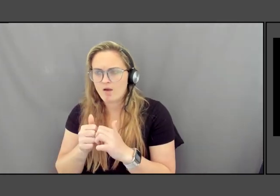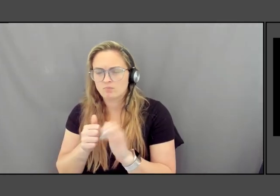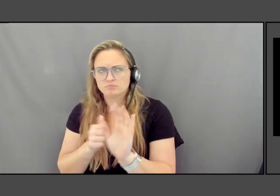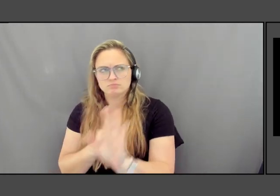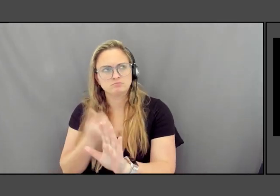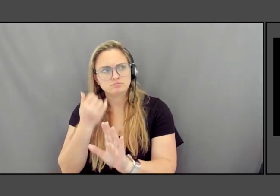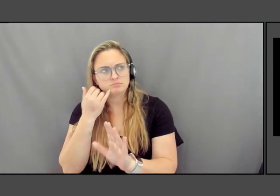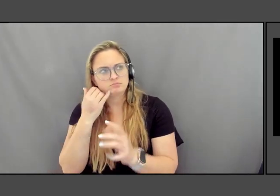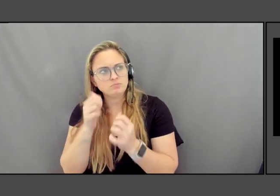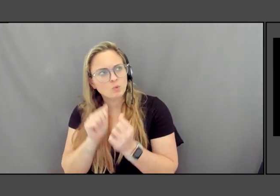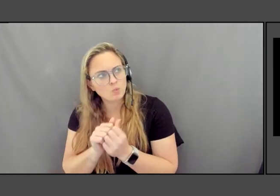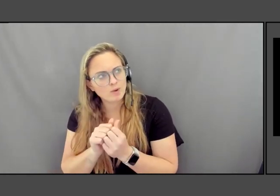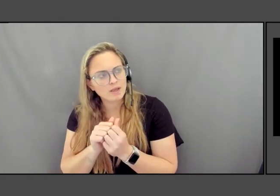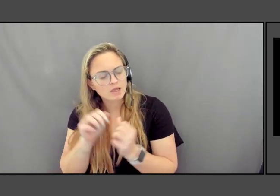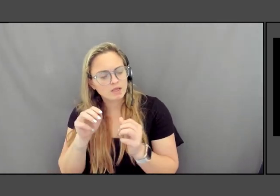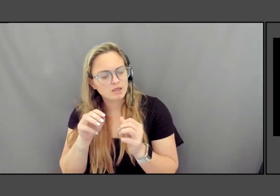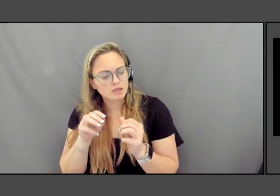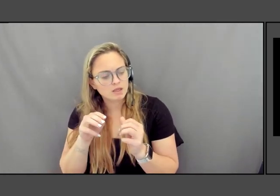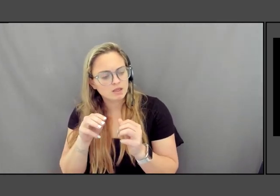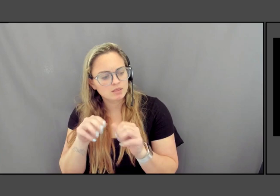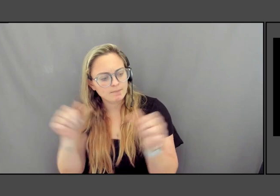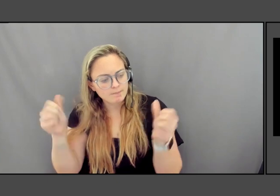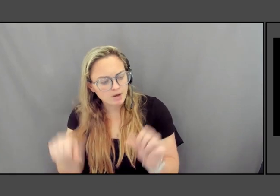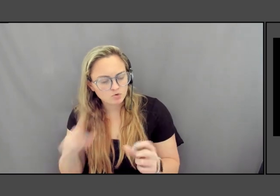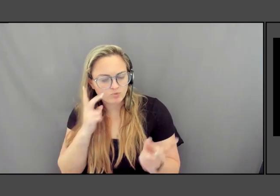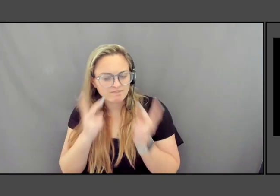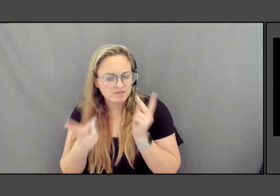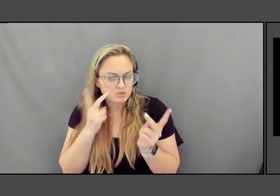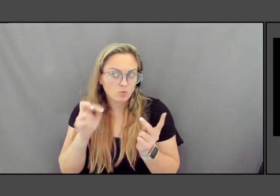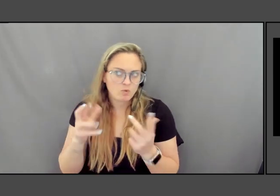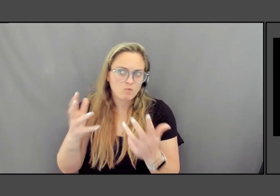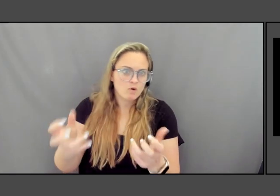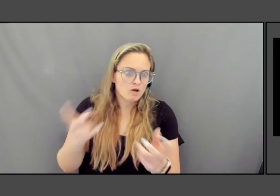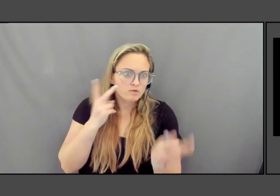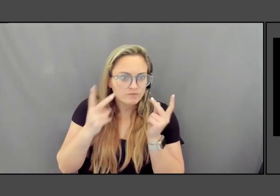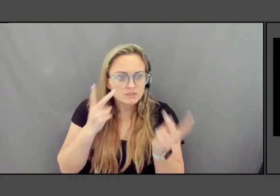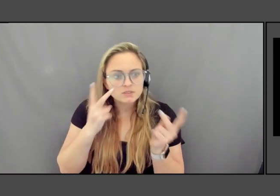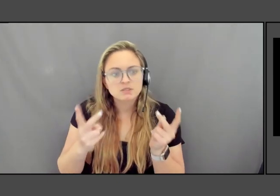that we've all visited or wanted to visit, I'll bring up Angkor Wat for one.